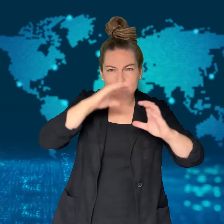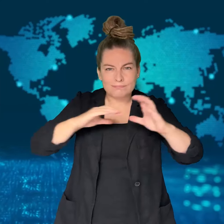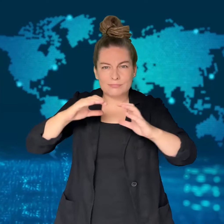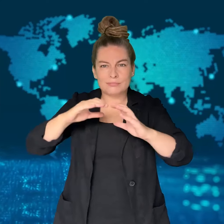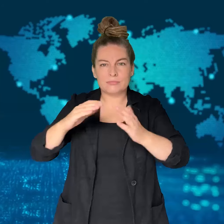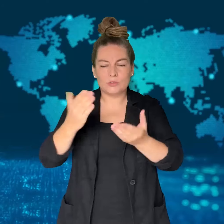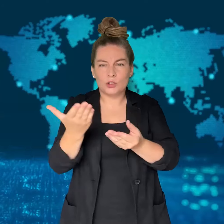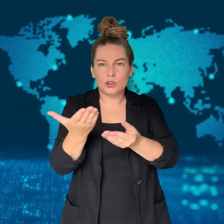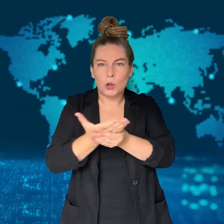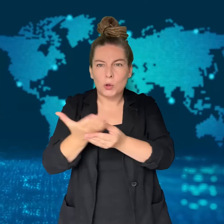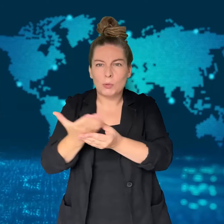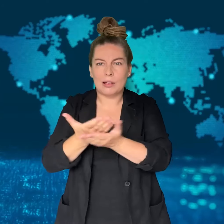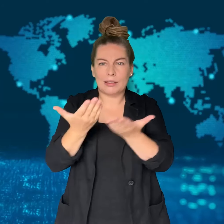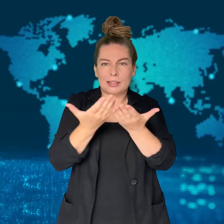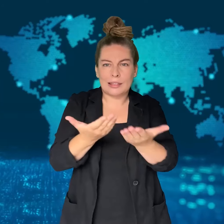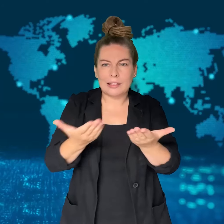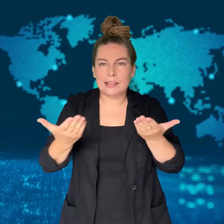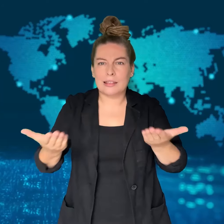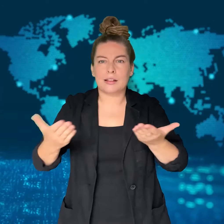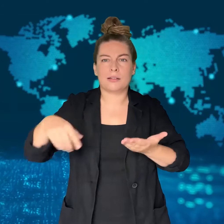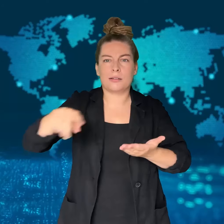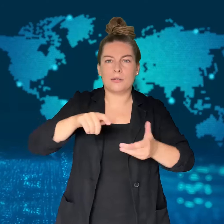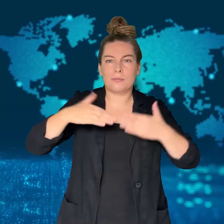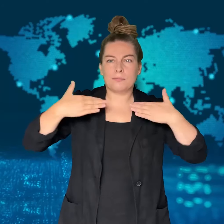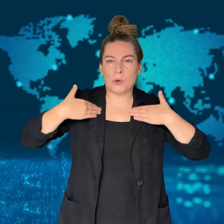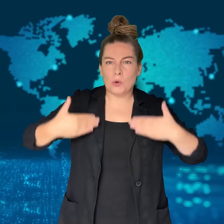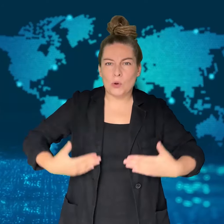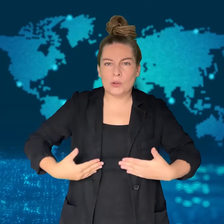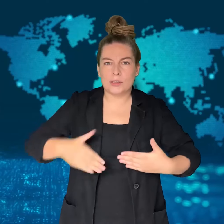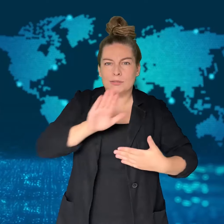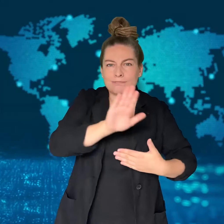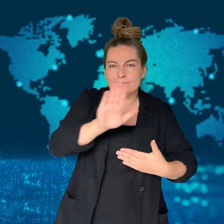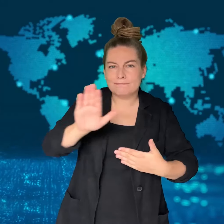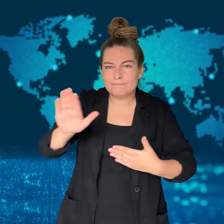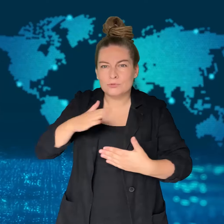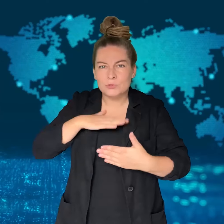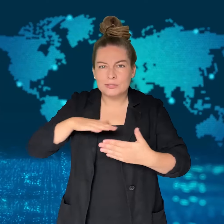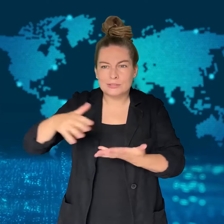Authorities plan to use seat assignments,